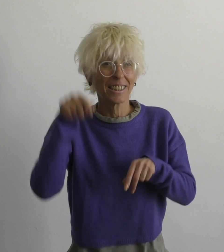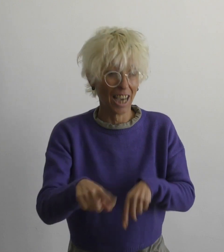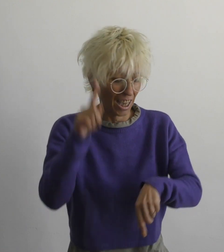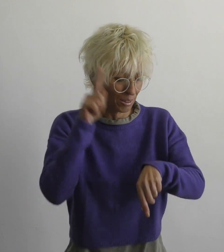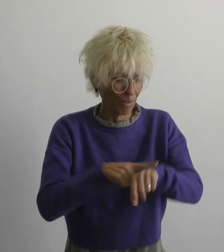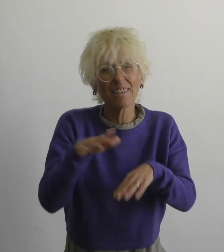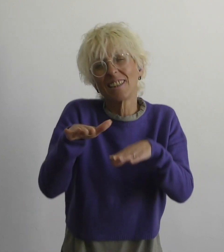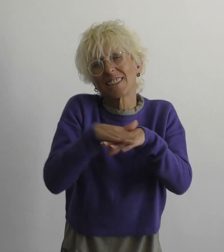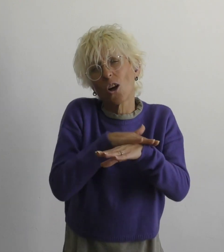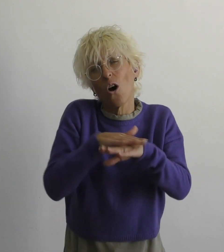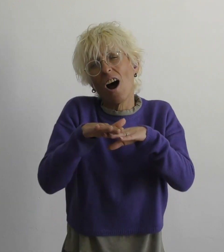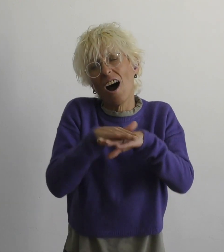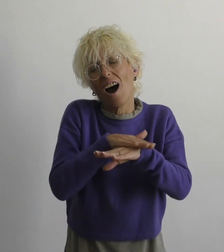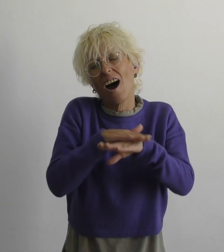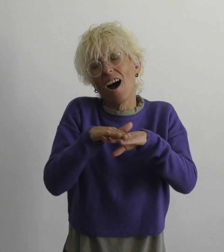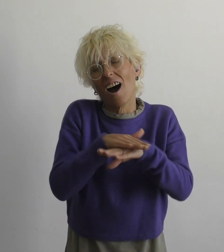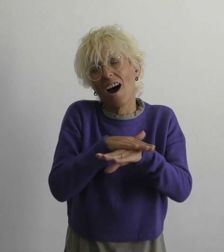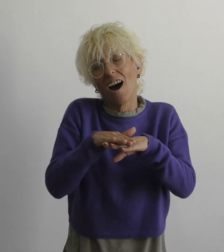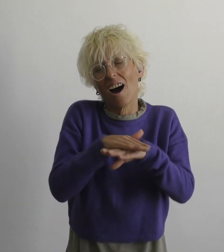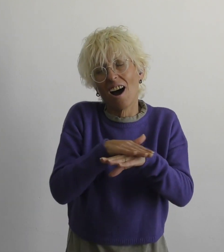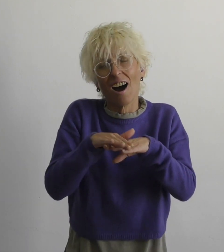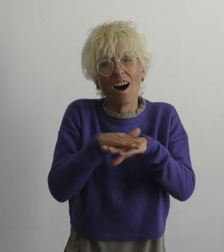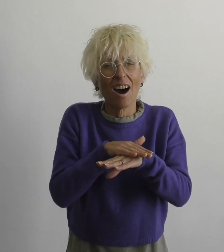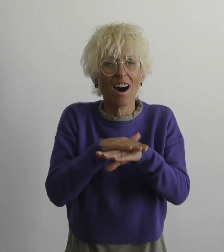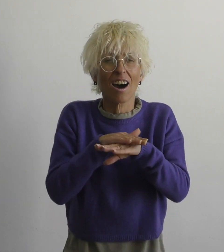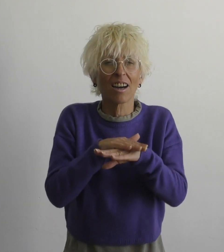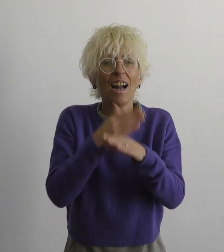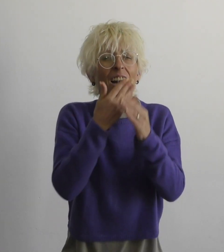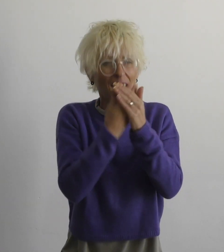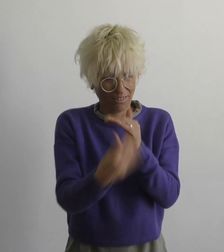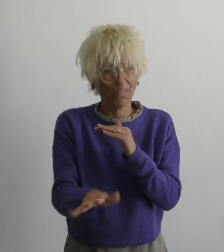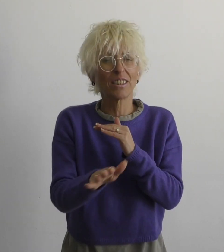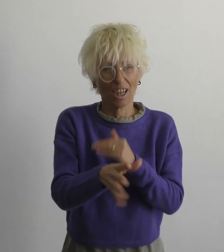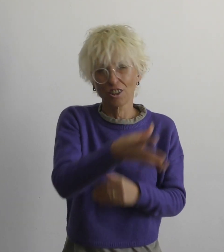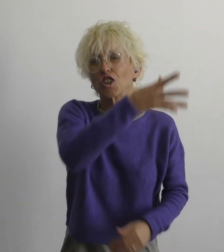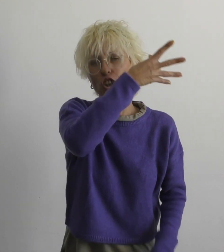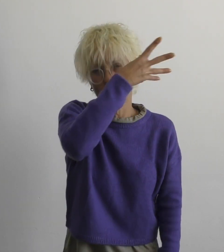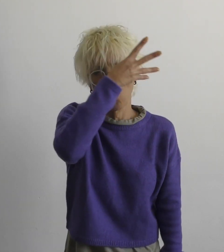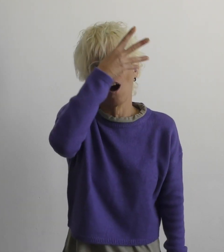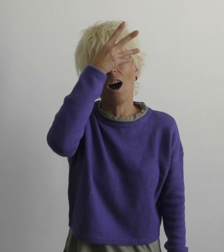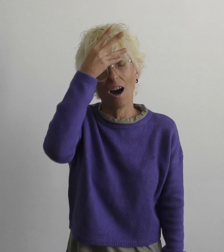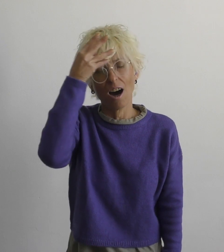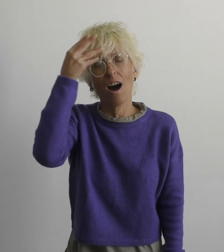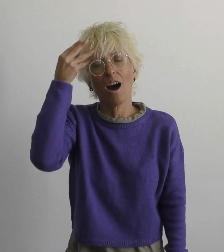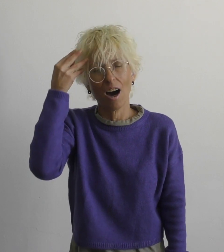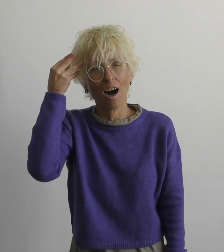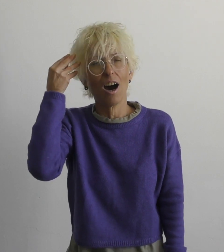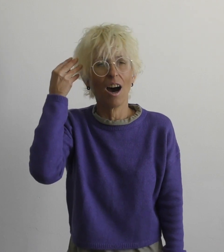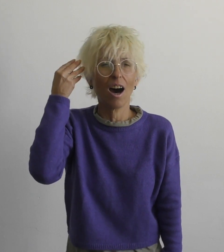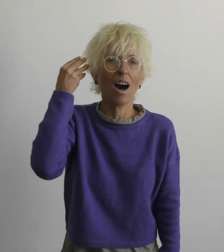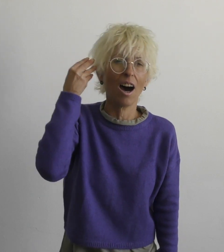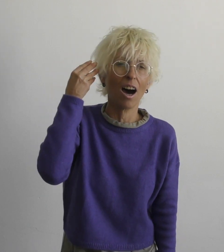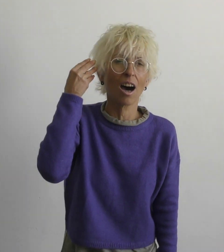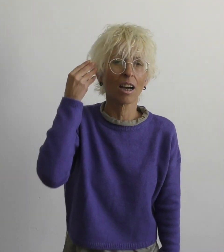It's time to forgive To let go, to forget